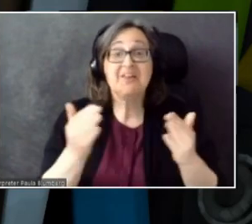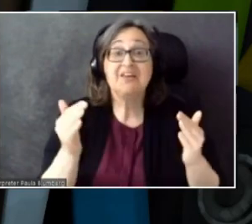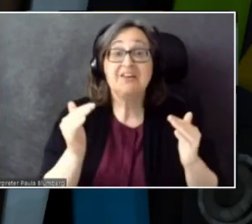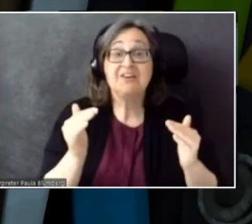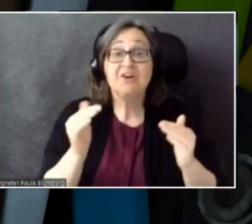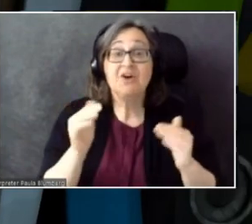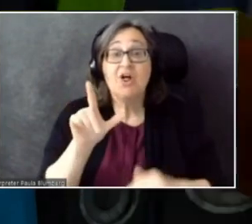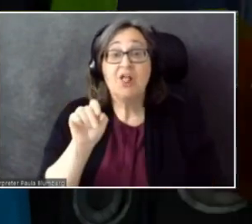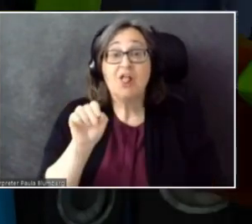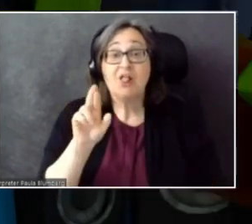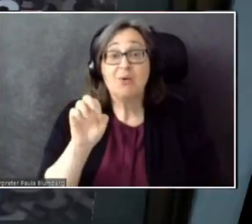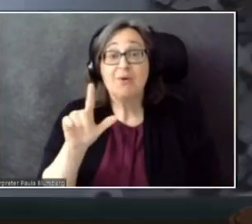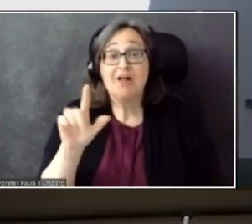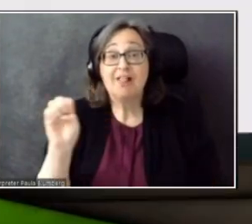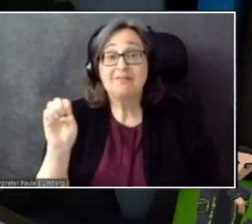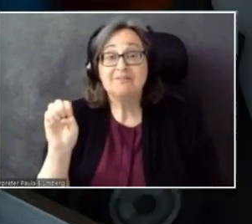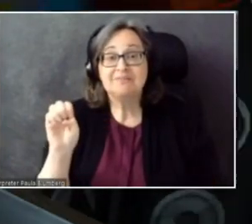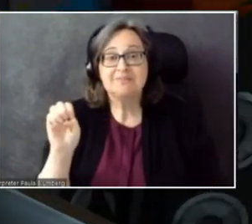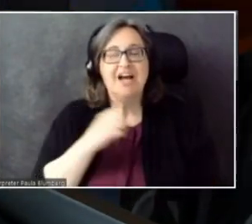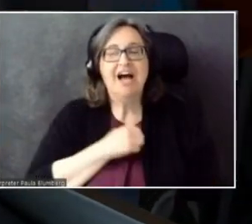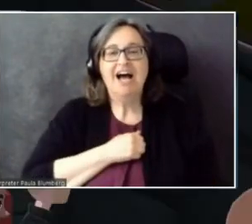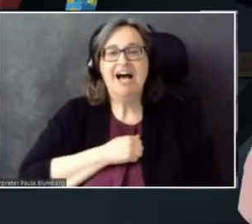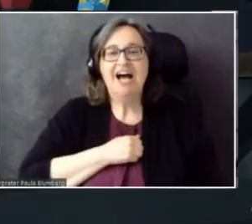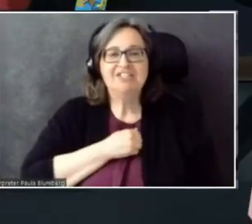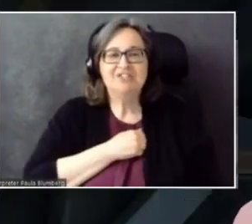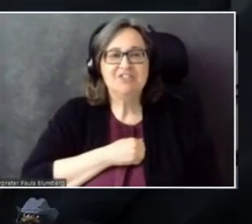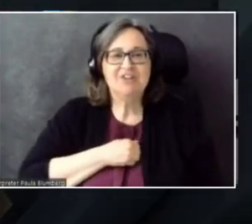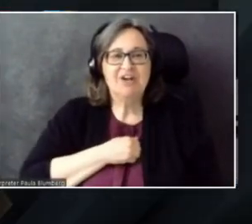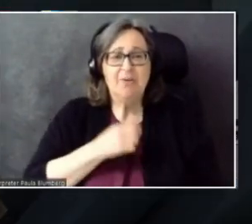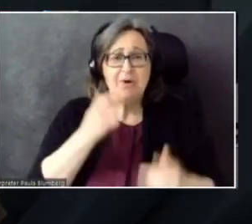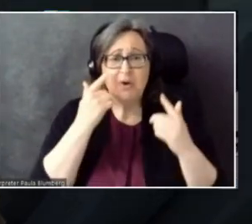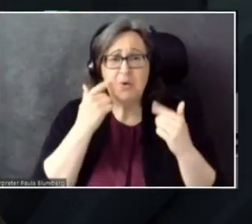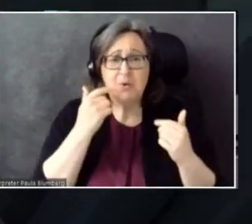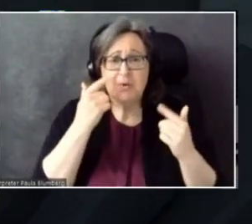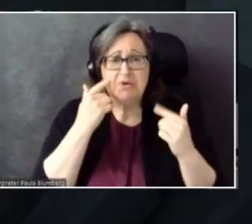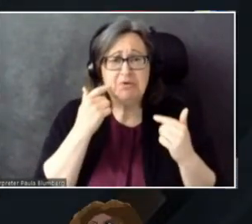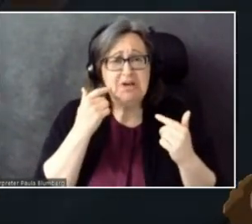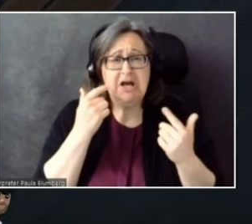Sorry. I'm crying right now. I don't know about the rest of you.